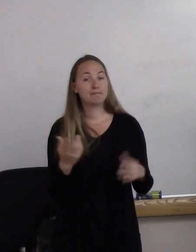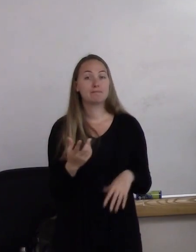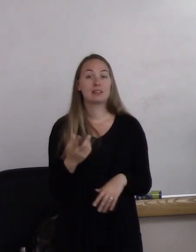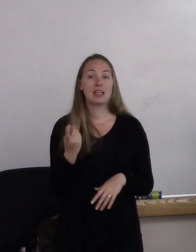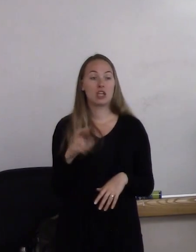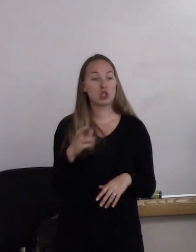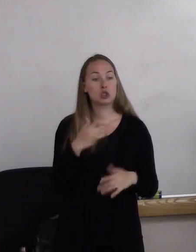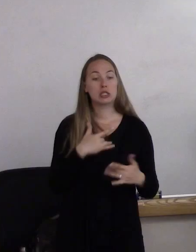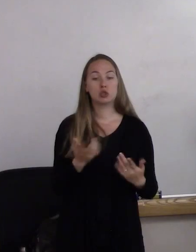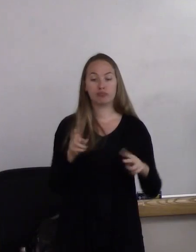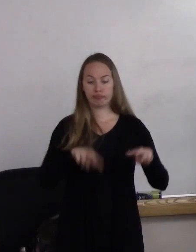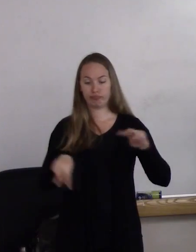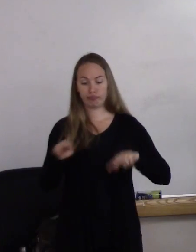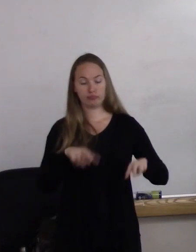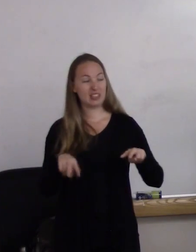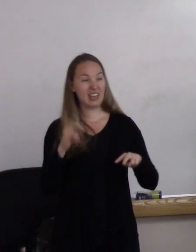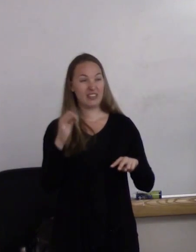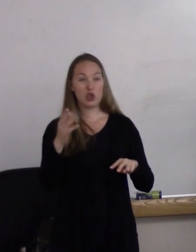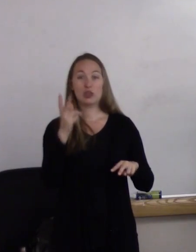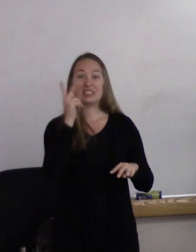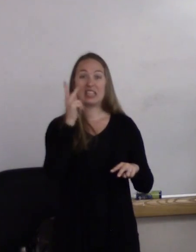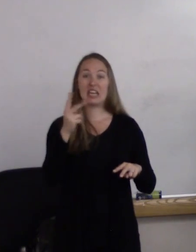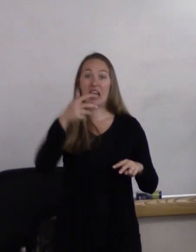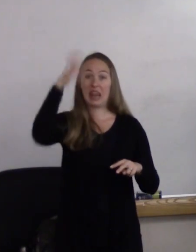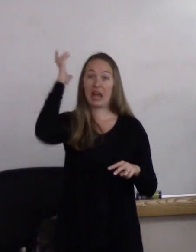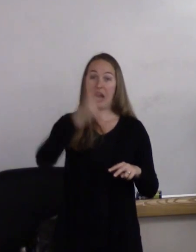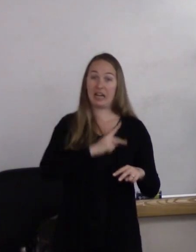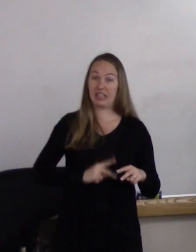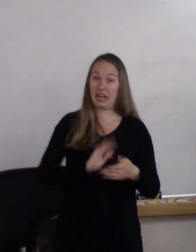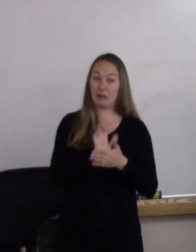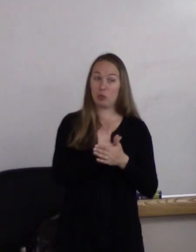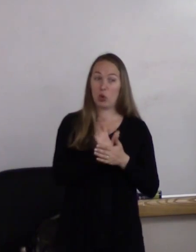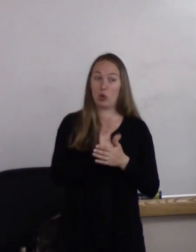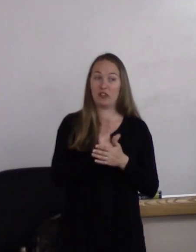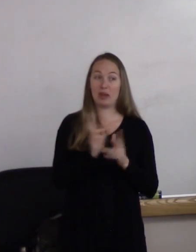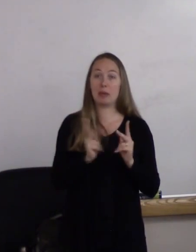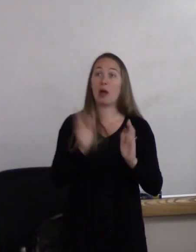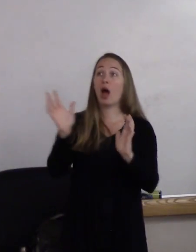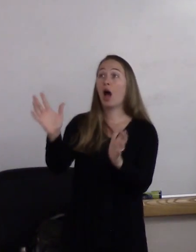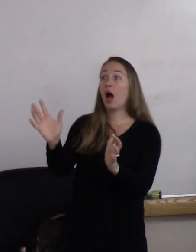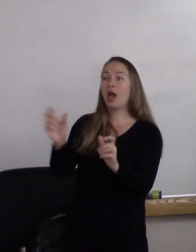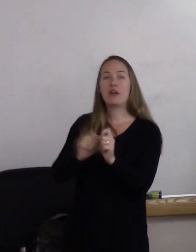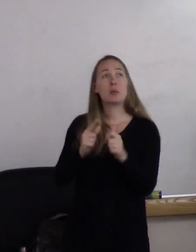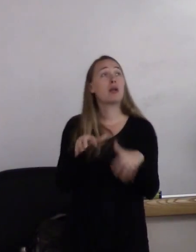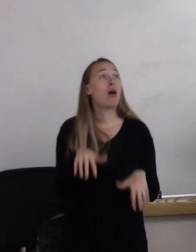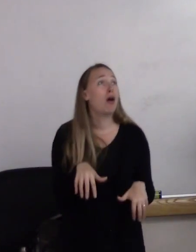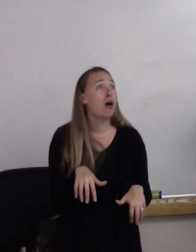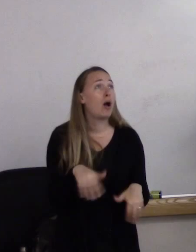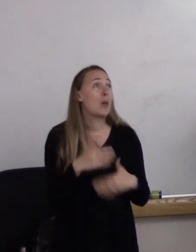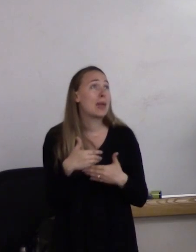You know, kind of--if you've ever seen The Lion King, holds up the baby and everyone bows down to the baby. And what's the first thing